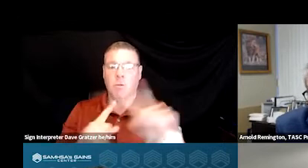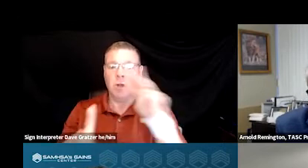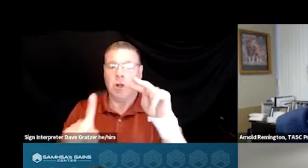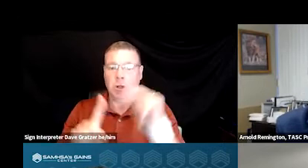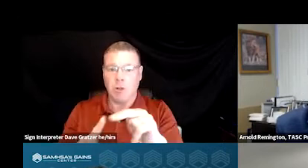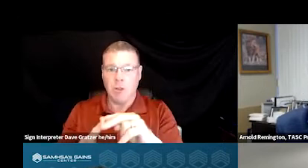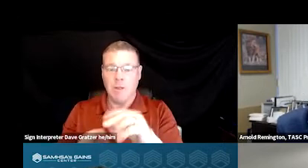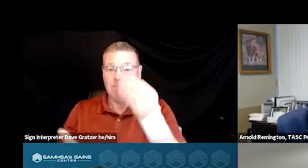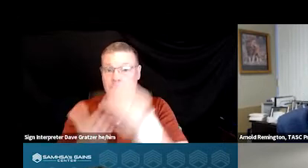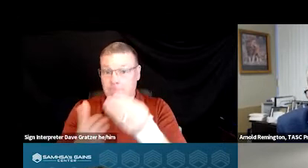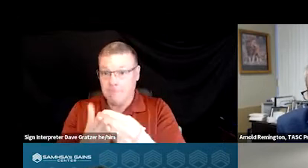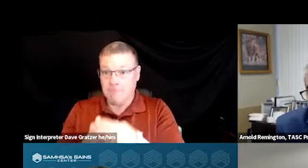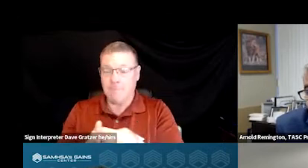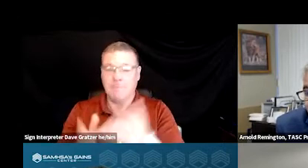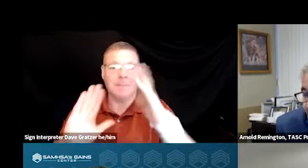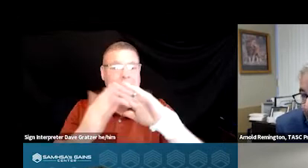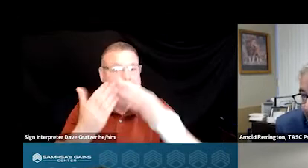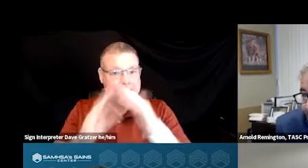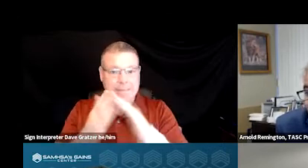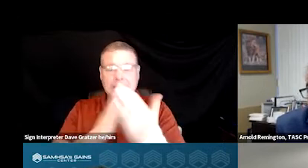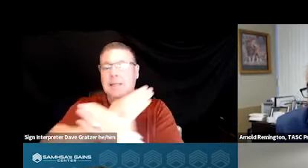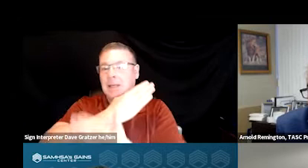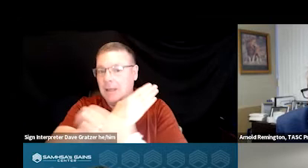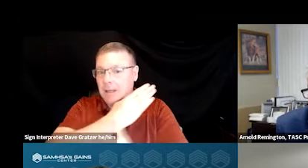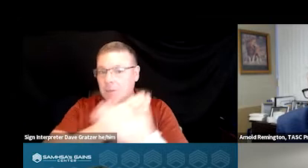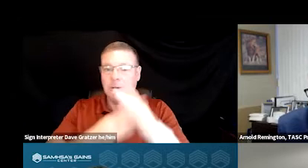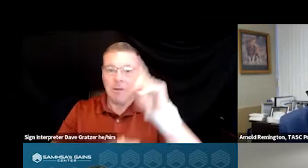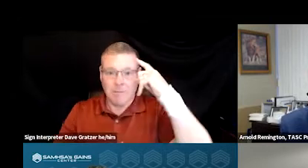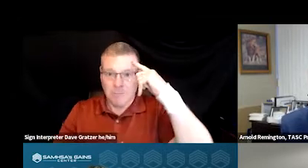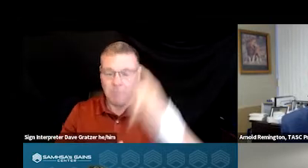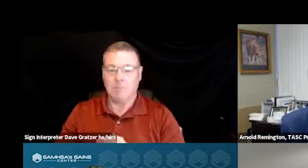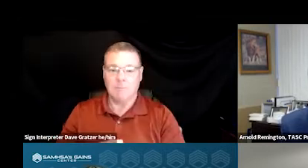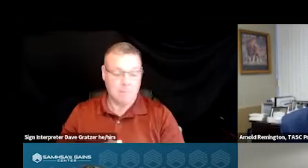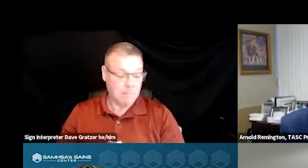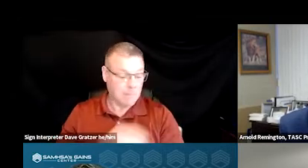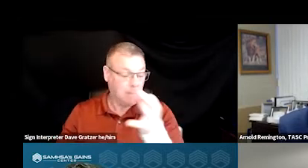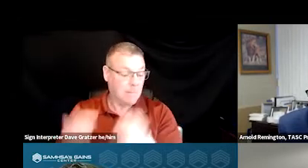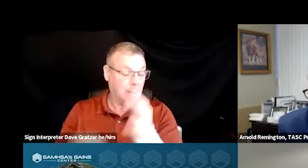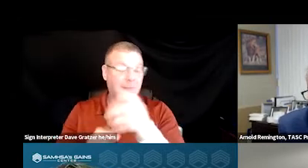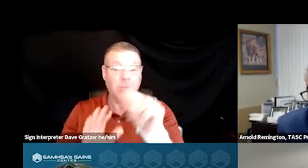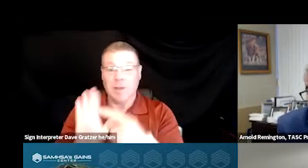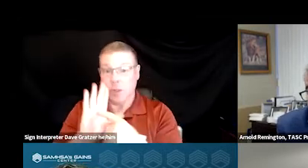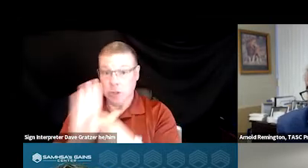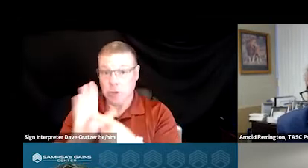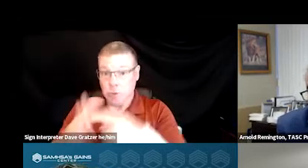whether that's city or county government. If you can show cost savings,